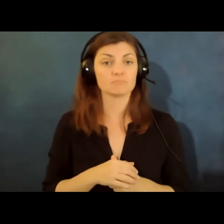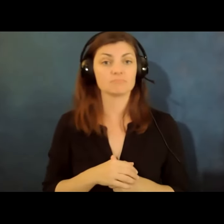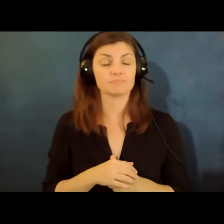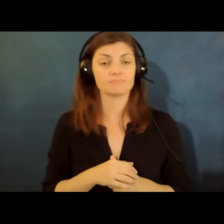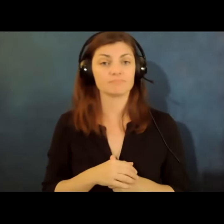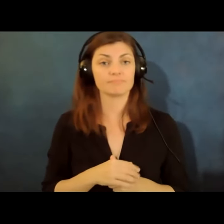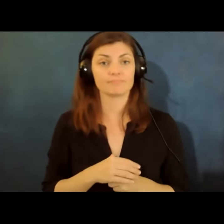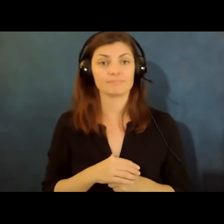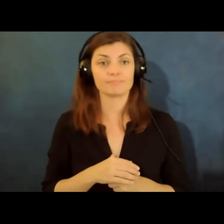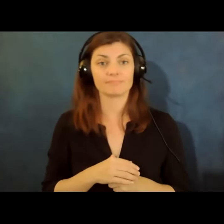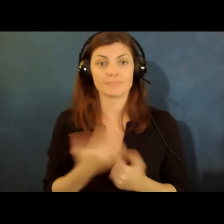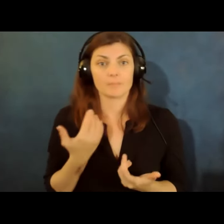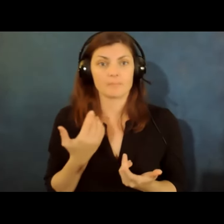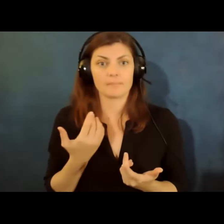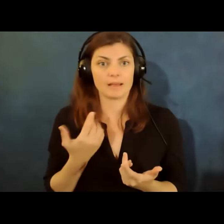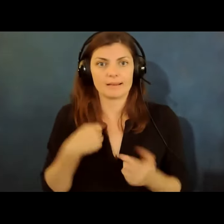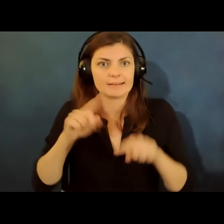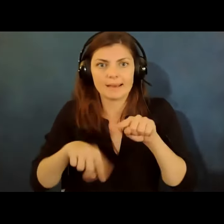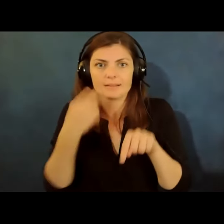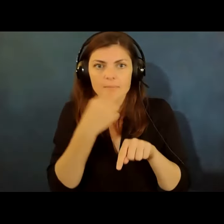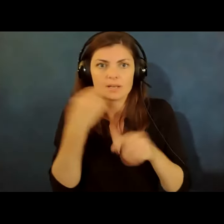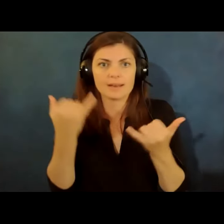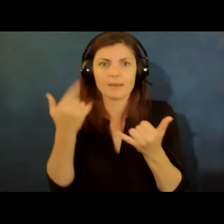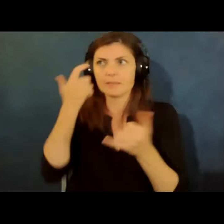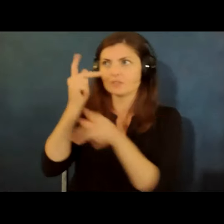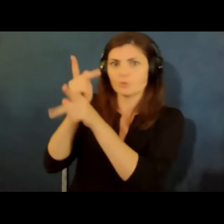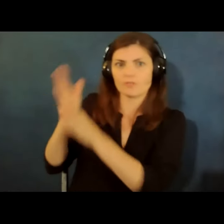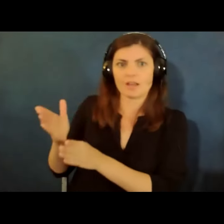not able to do that because my supervisor is wearing a mask which they're required to do